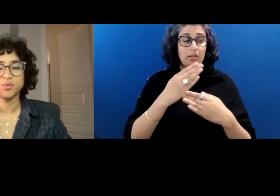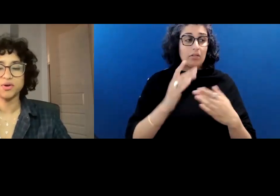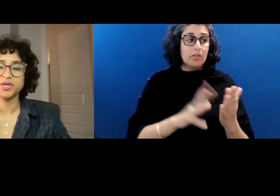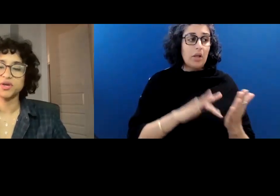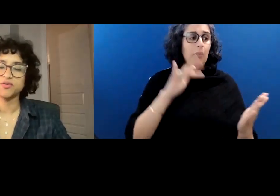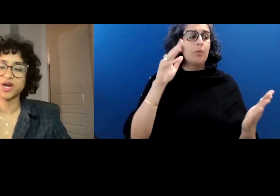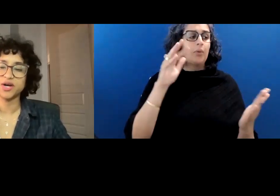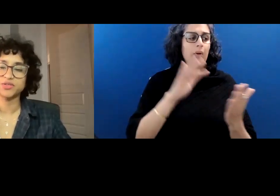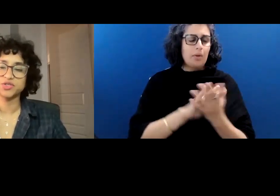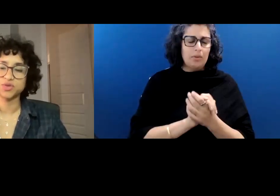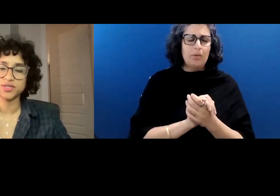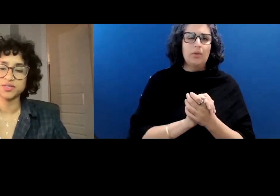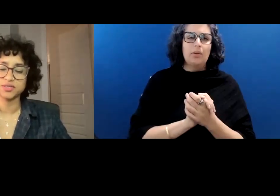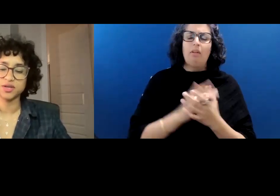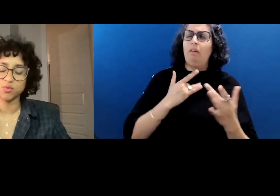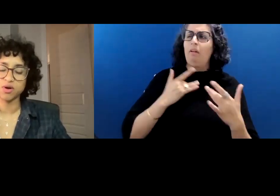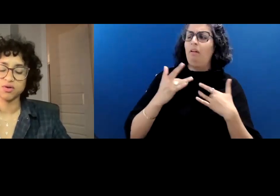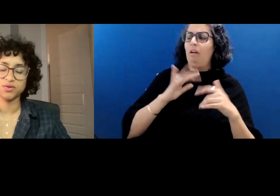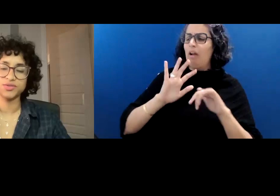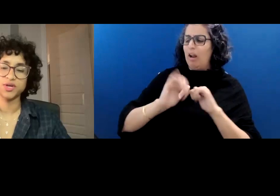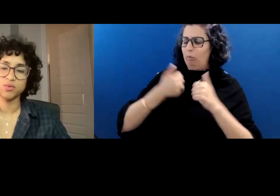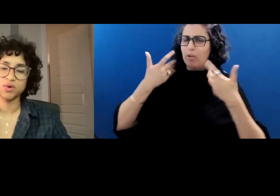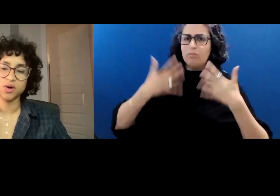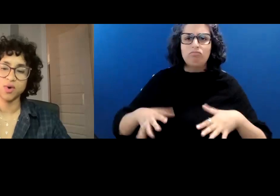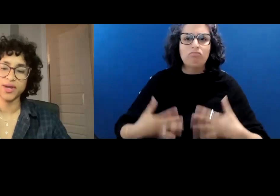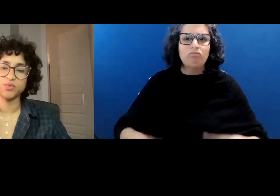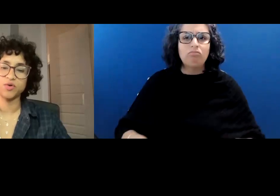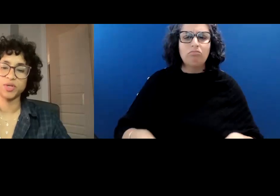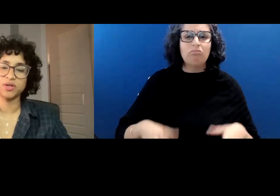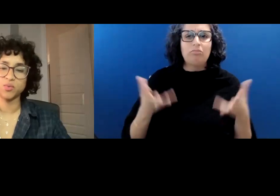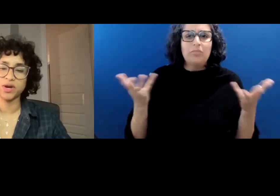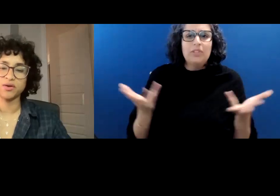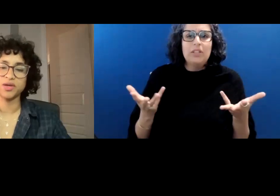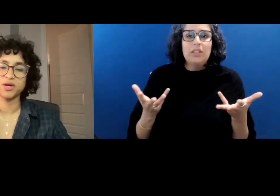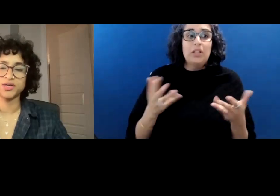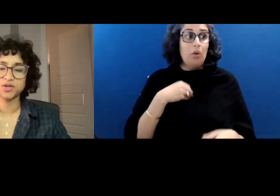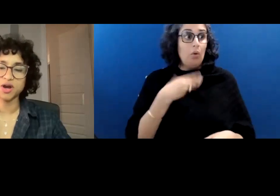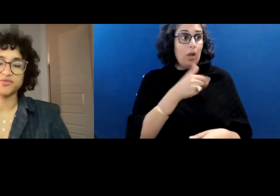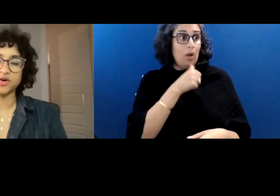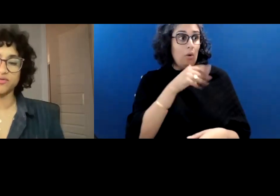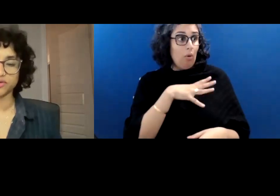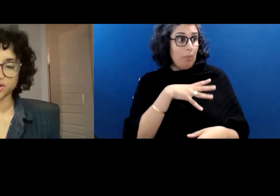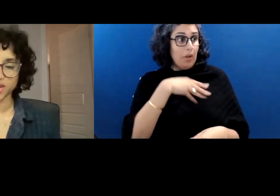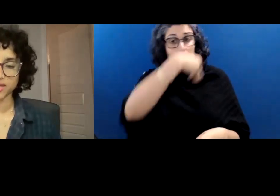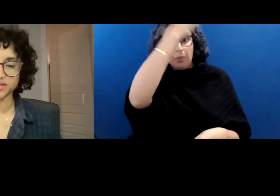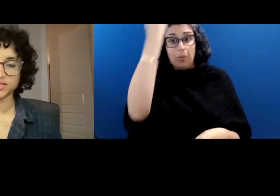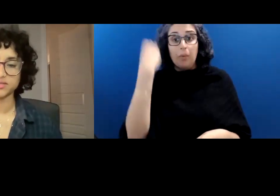I worry over how to dress in a world where a white woman wearing a scarf over her head